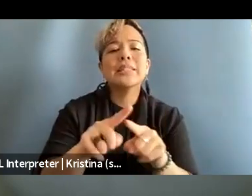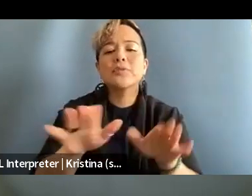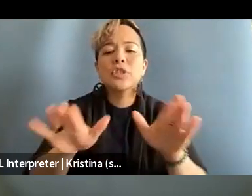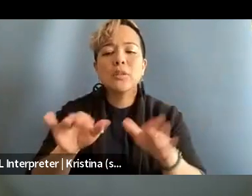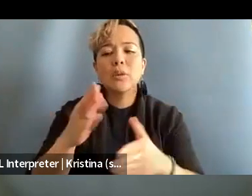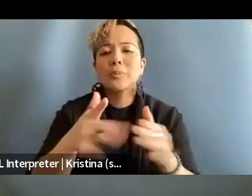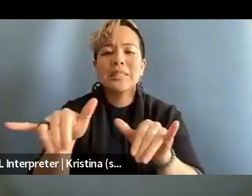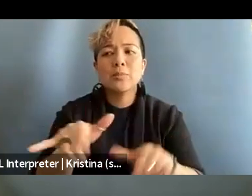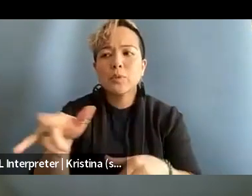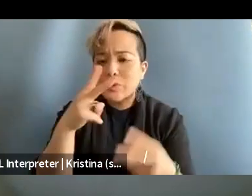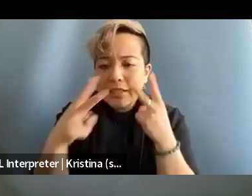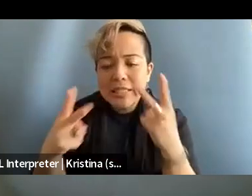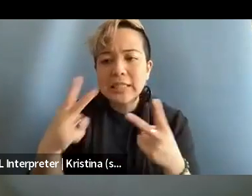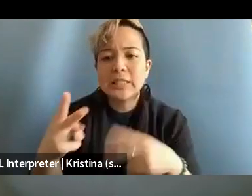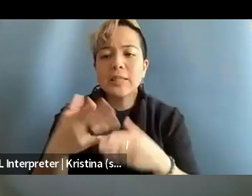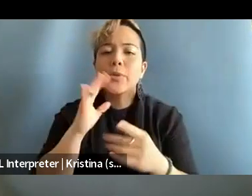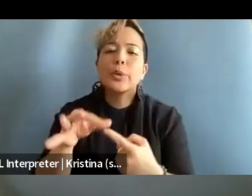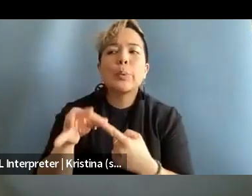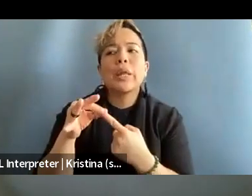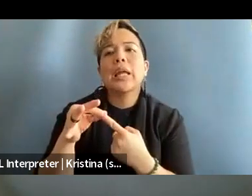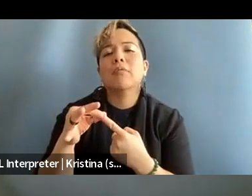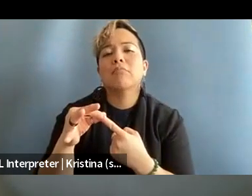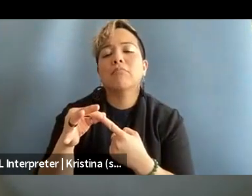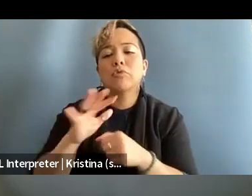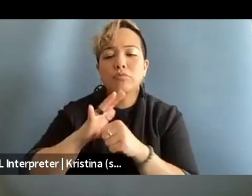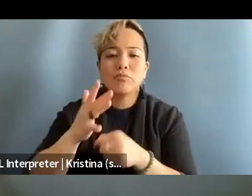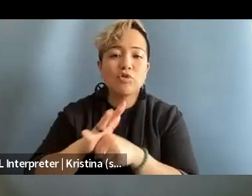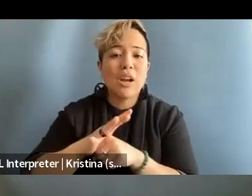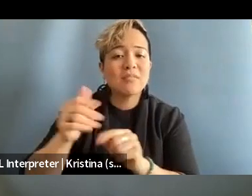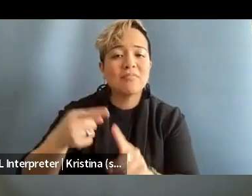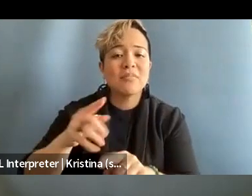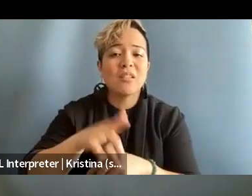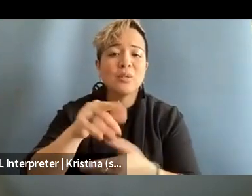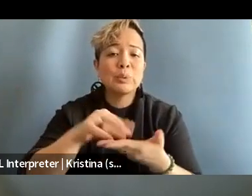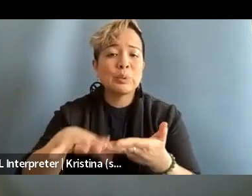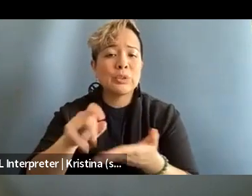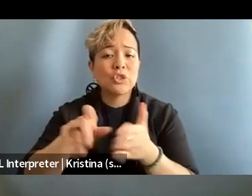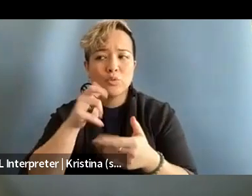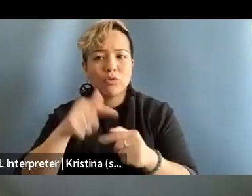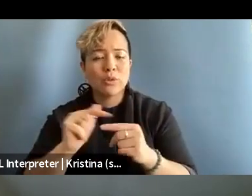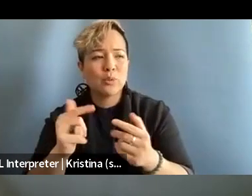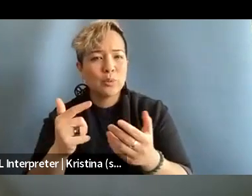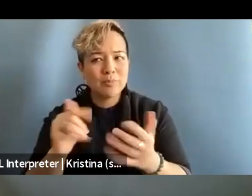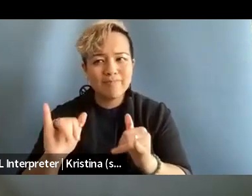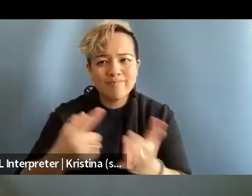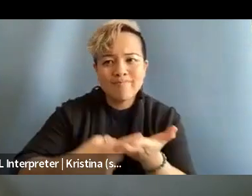or some of the sort of unique stresses on student journalists who are trying to cover like issues that you know are affecting